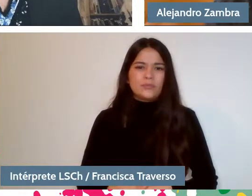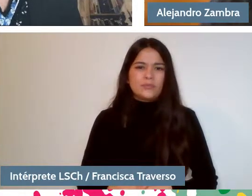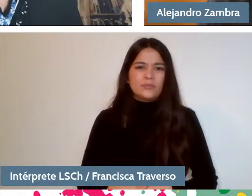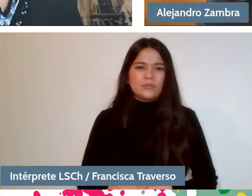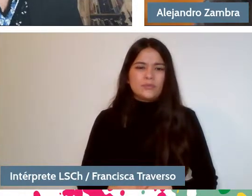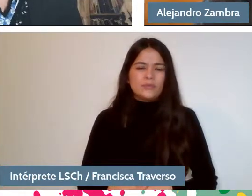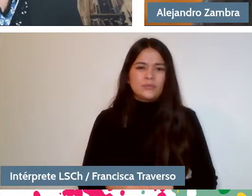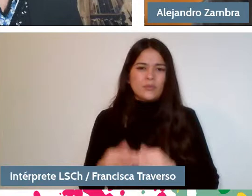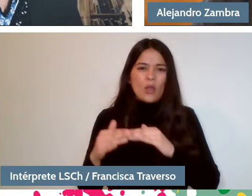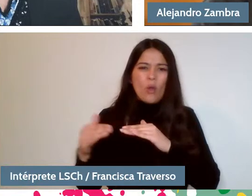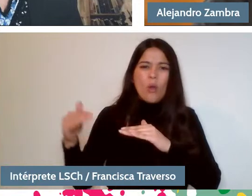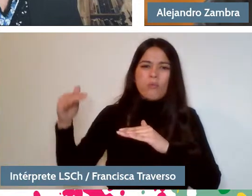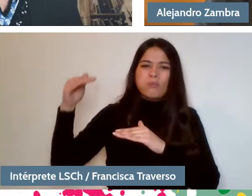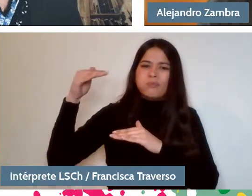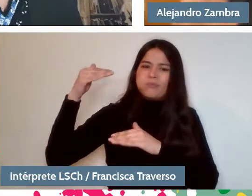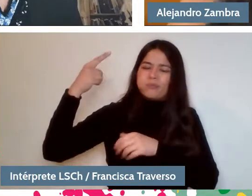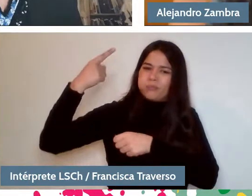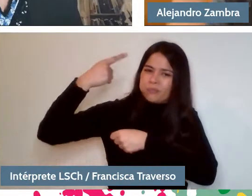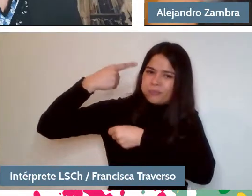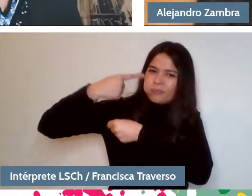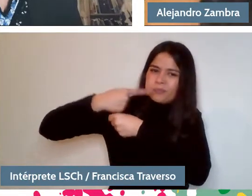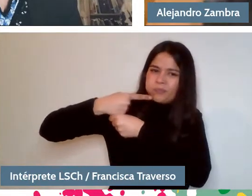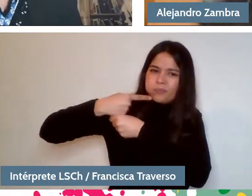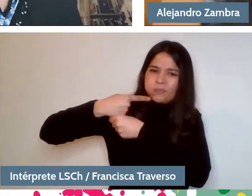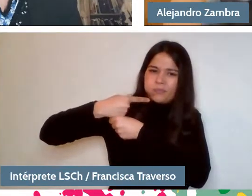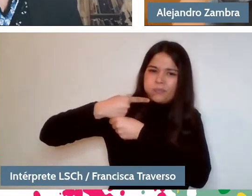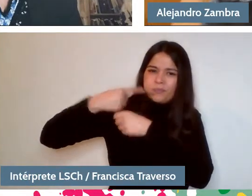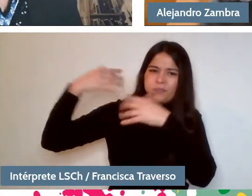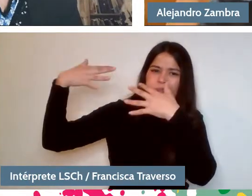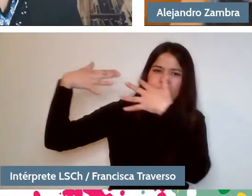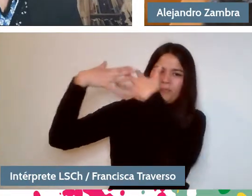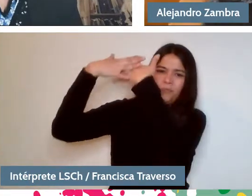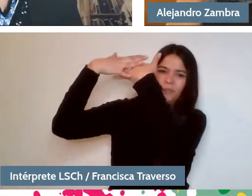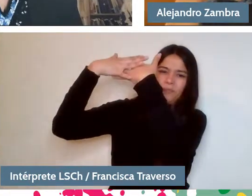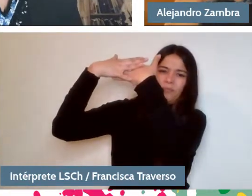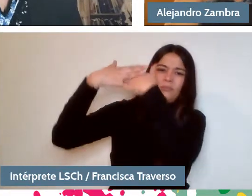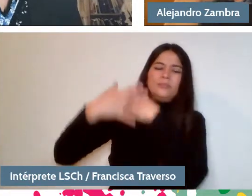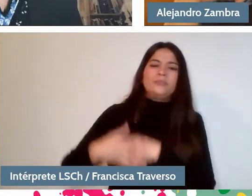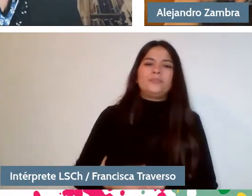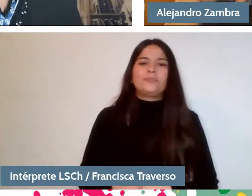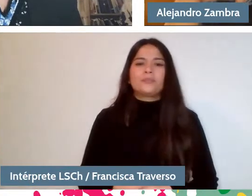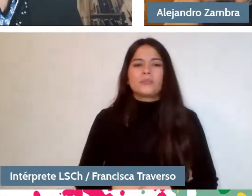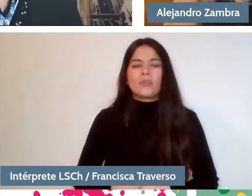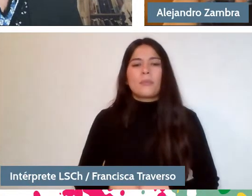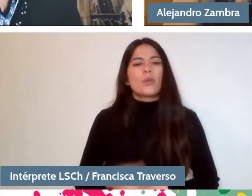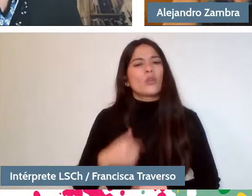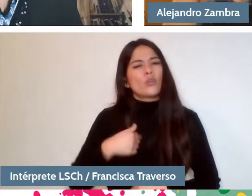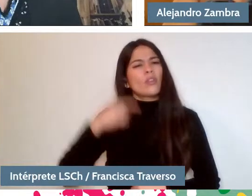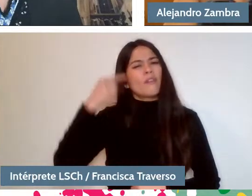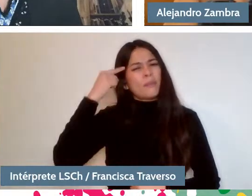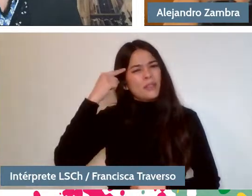I mean, that... But I was thinking of the invention of memories.